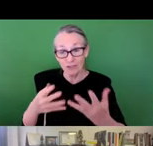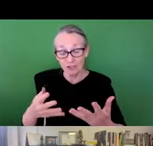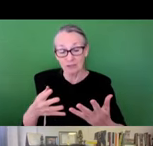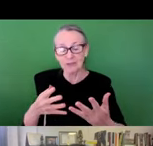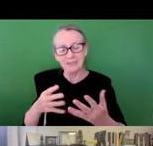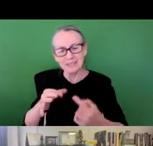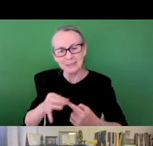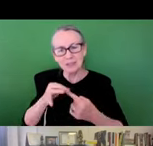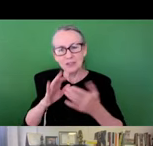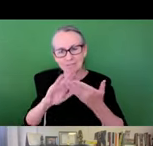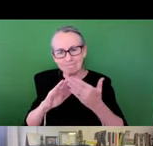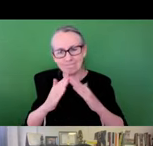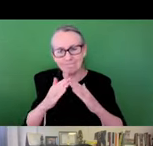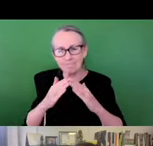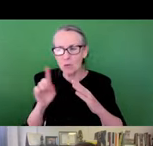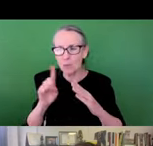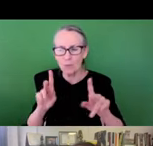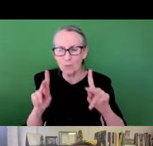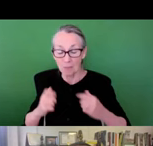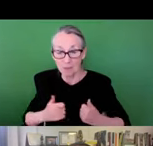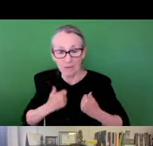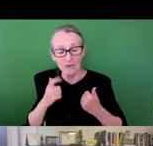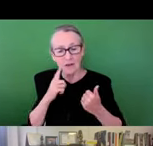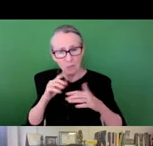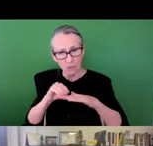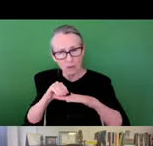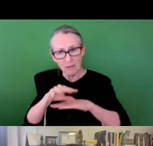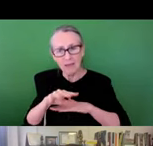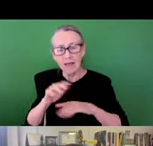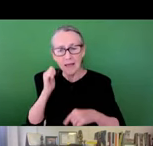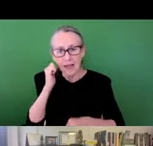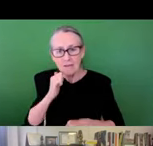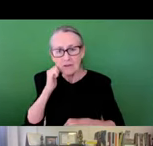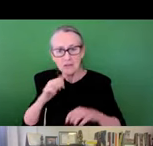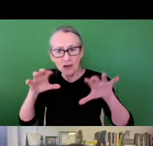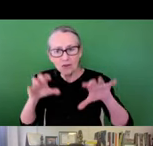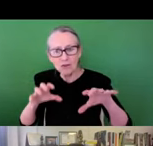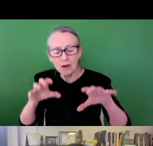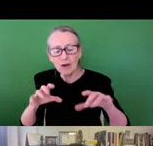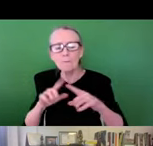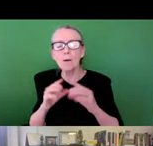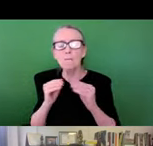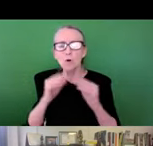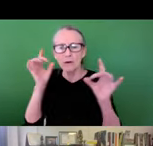provision, particularly at the neighborhood level that can have some notable consequences in light of not only everyday